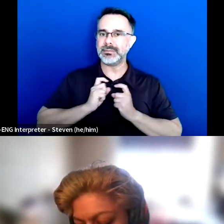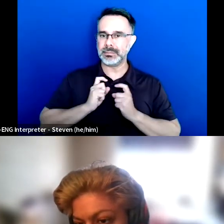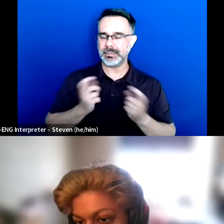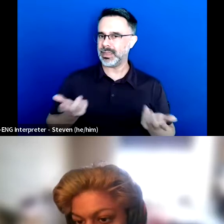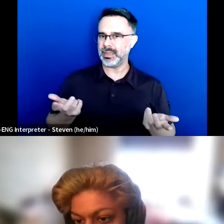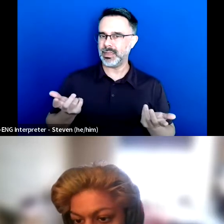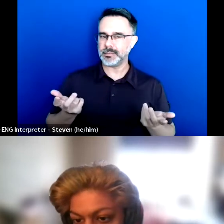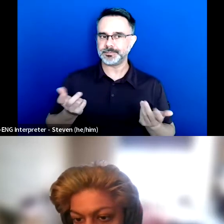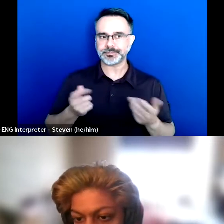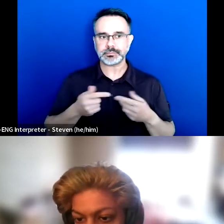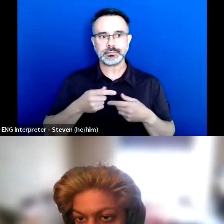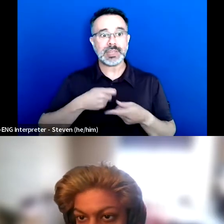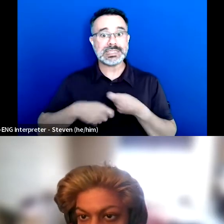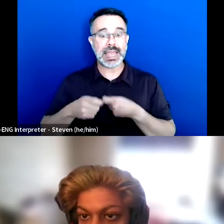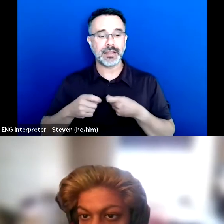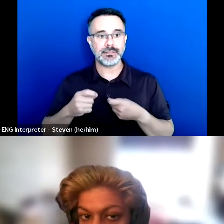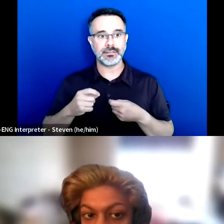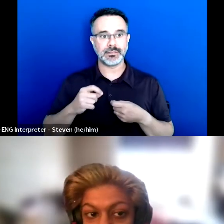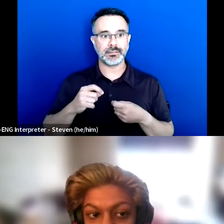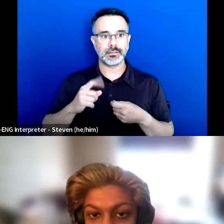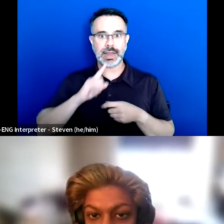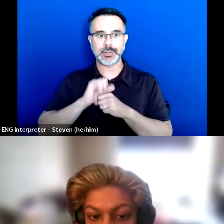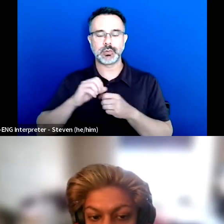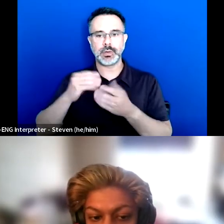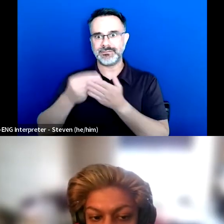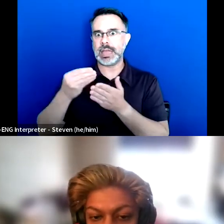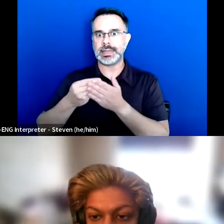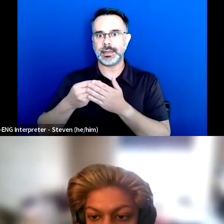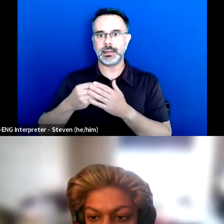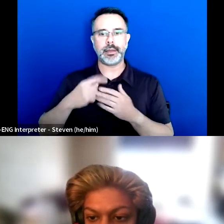to me rather than it actually being an issue with funding or whatever.